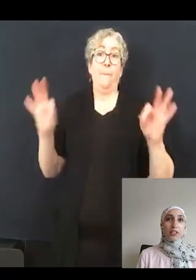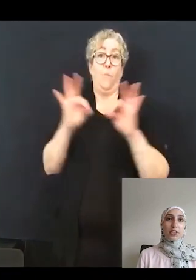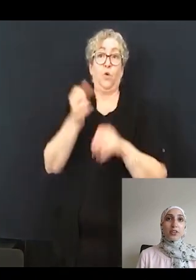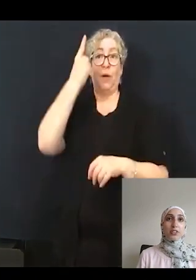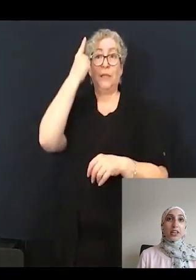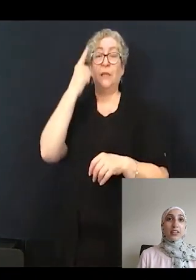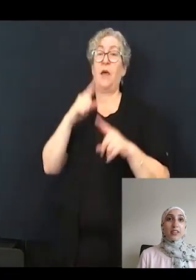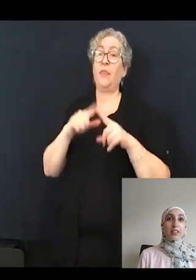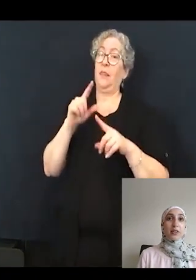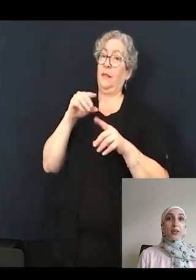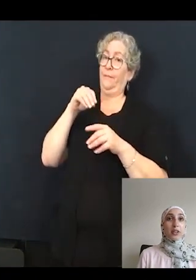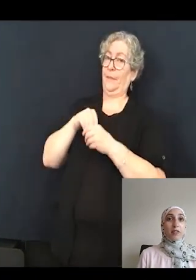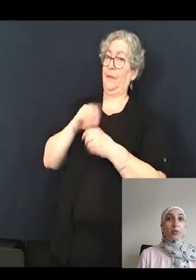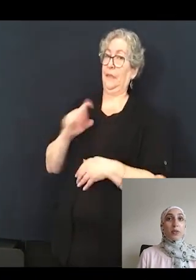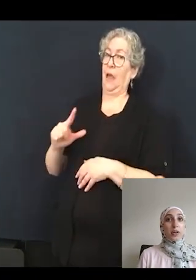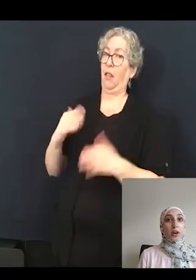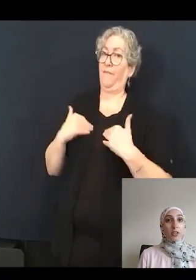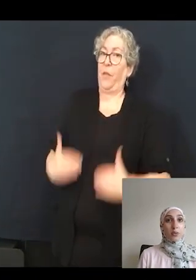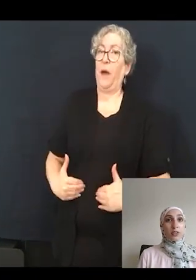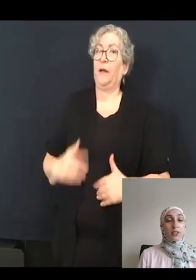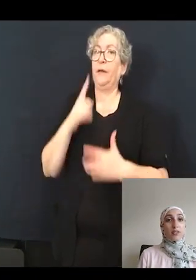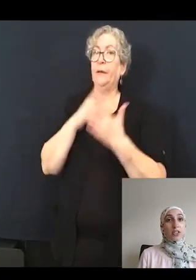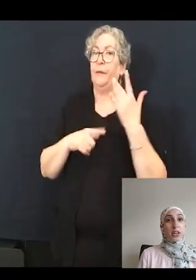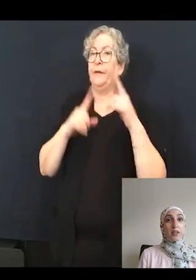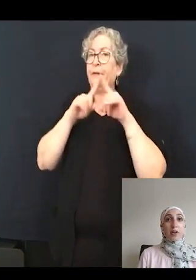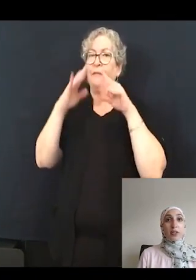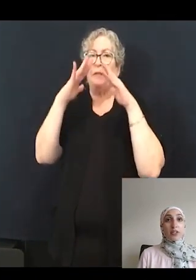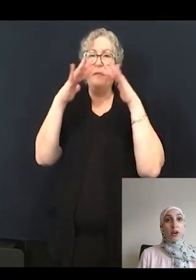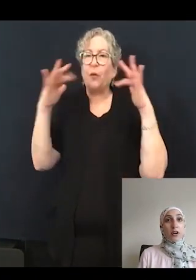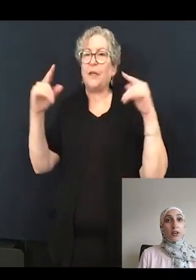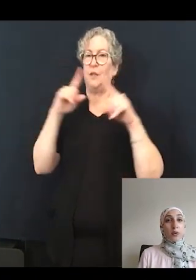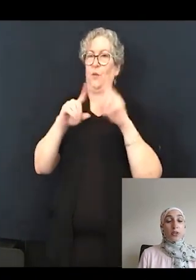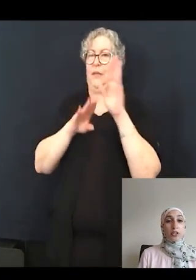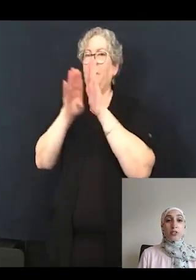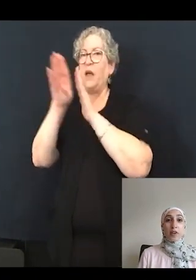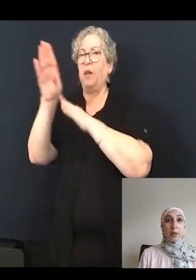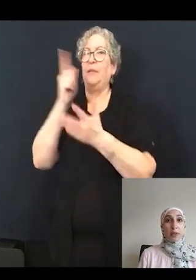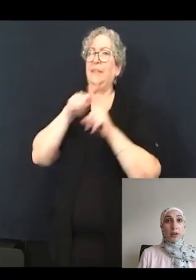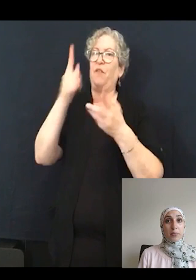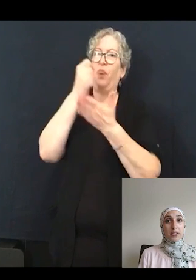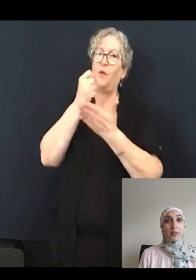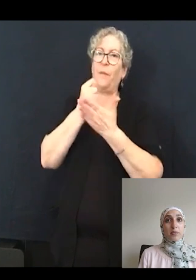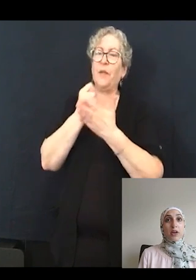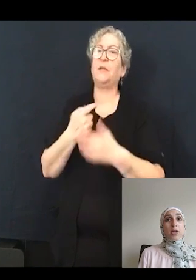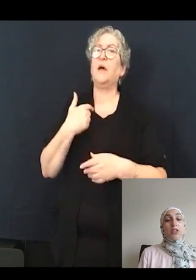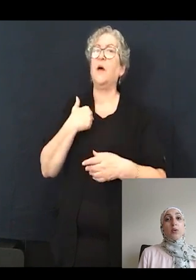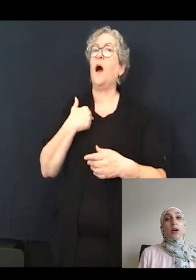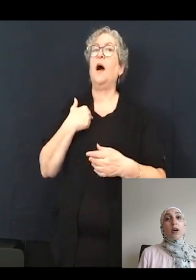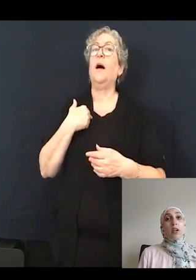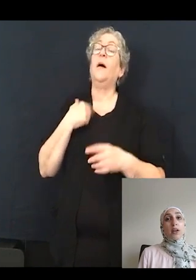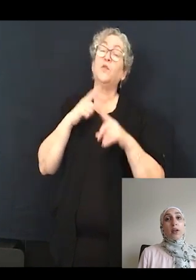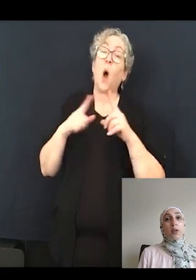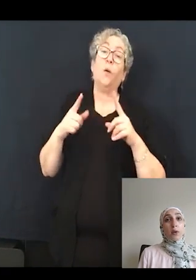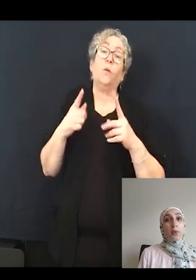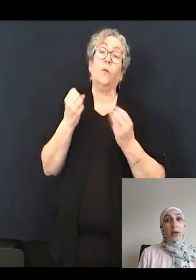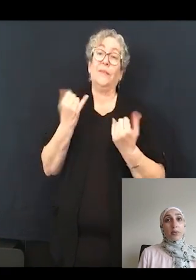at the cellular level what the consequences of a genetic variant are in order to develop therapies. So although what I presented today